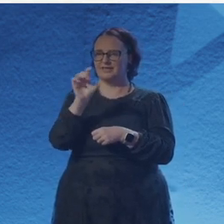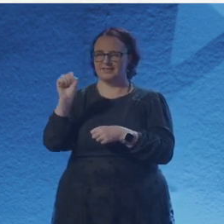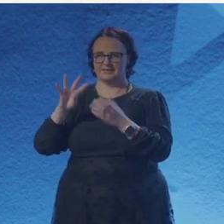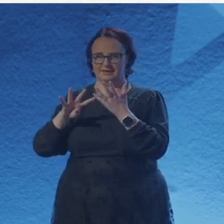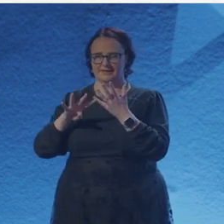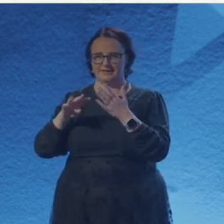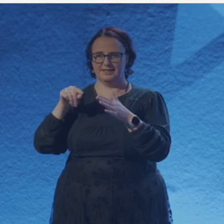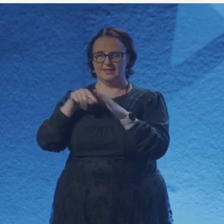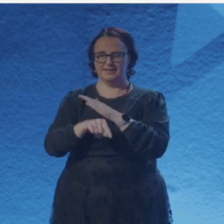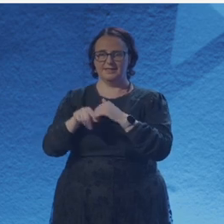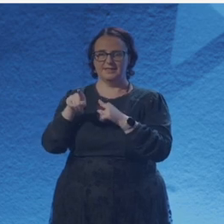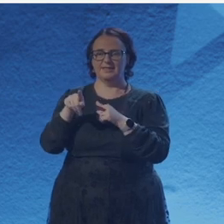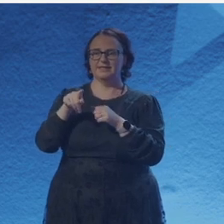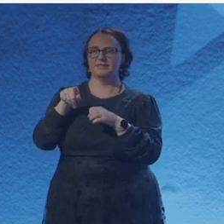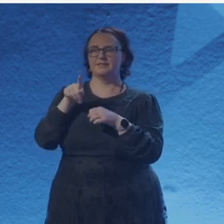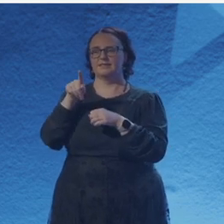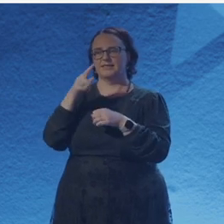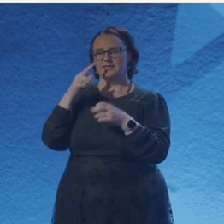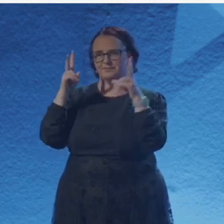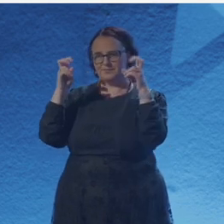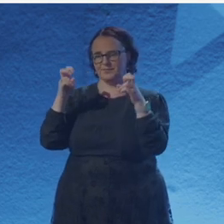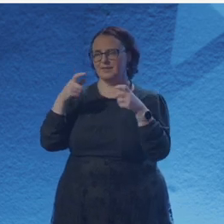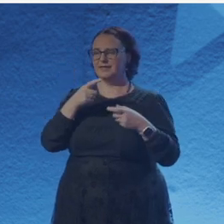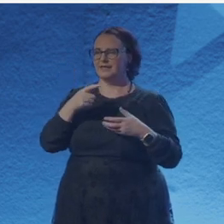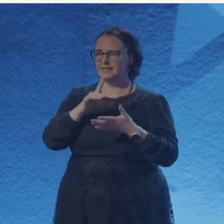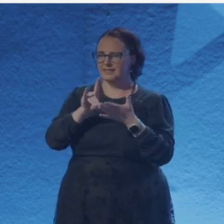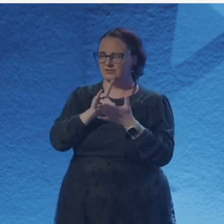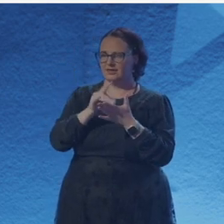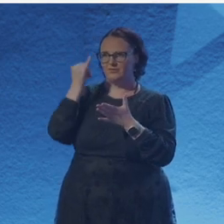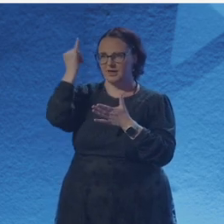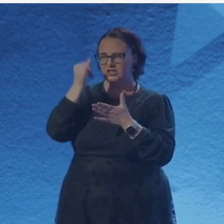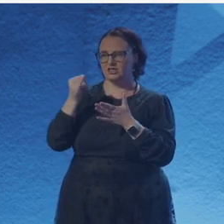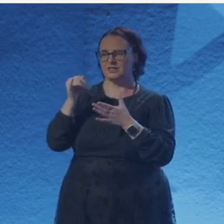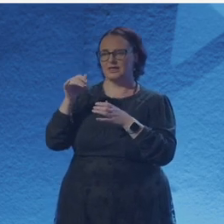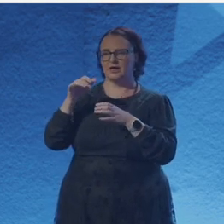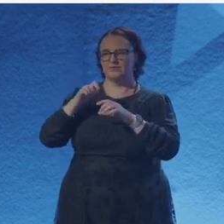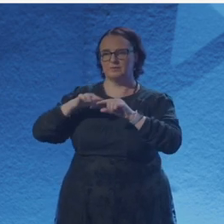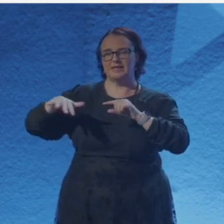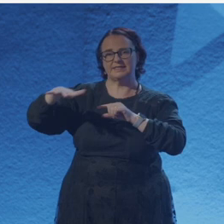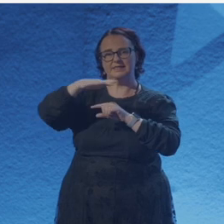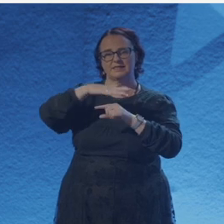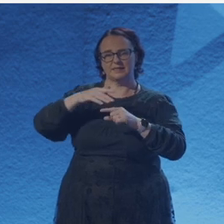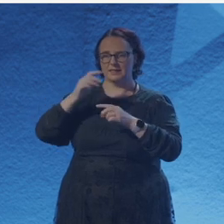space exploration can bring us a lot of joy. And this poem is about a subject very dear to my heart.